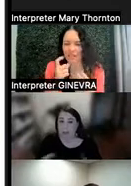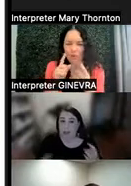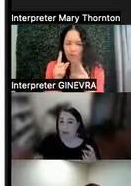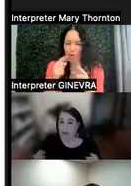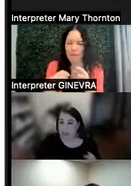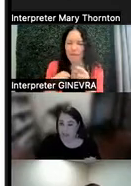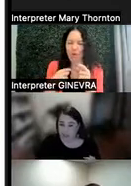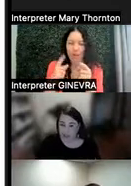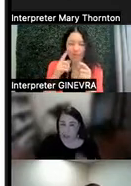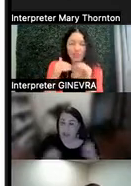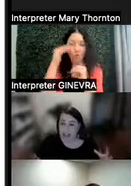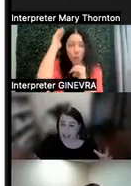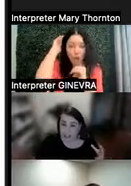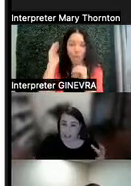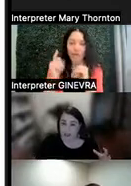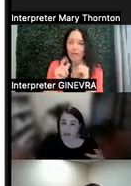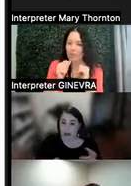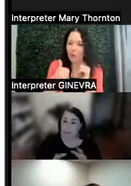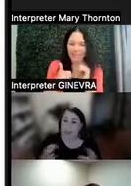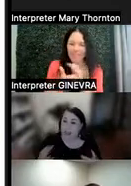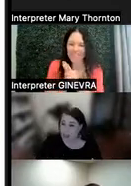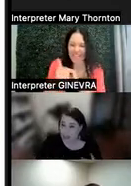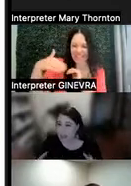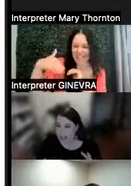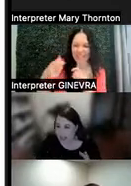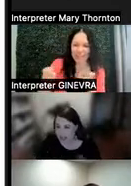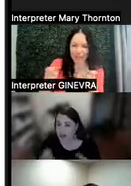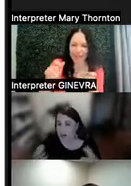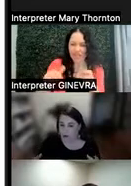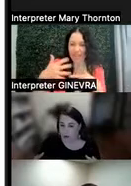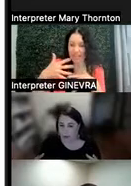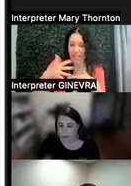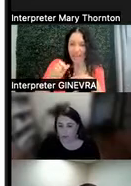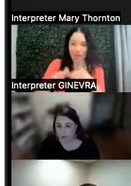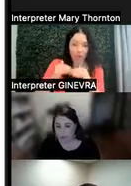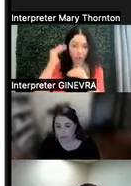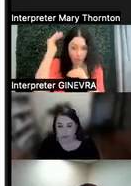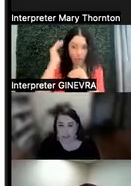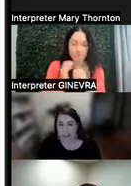don't have the skills yet to manage that anxiety or that overwhelm.